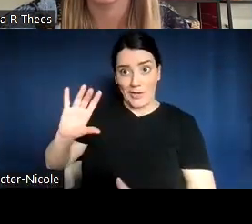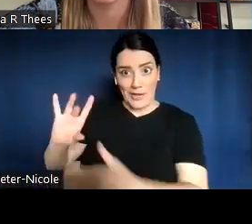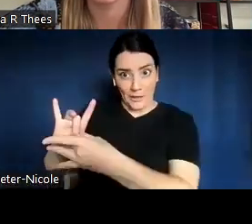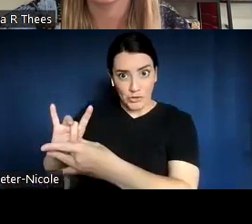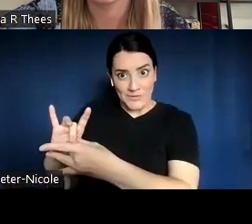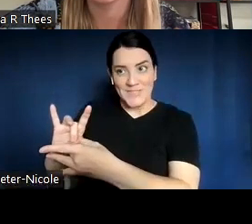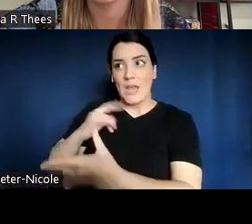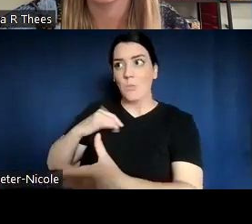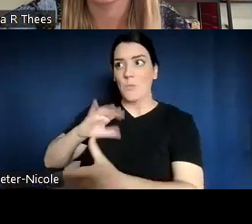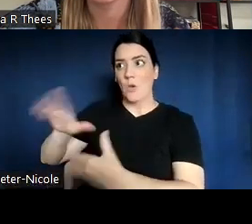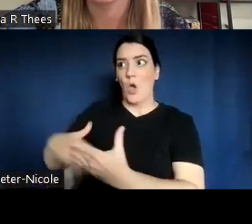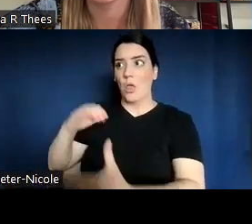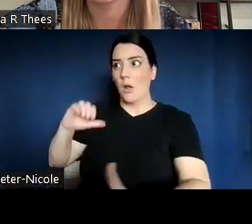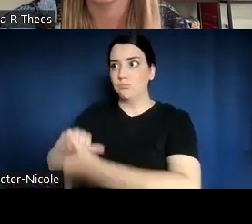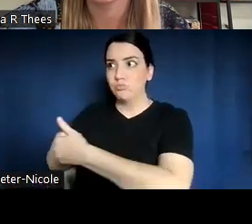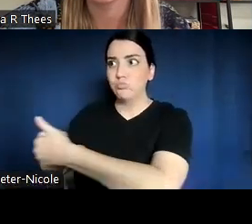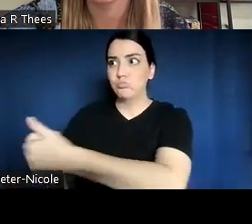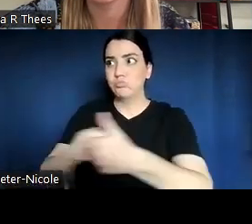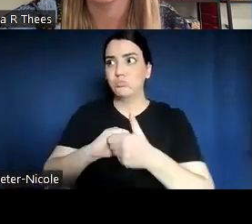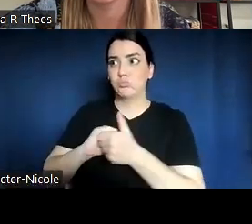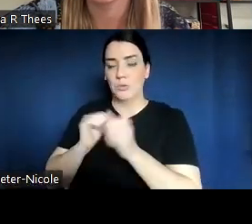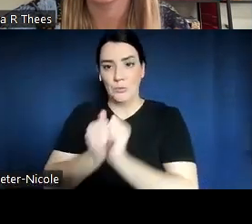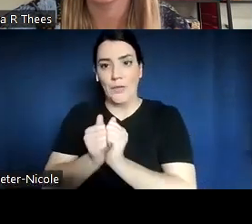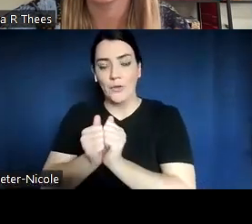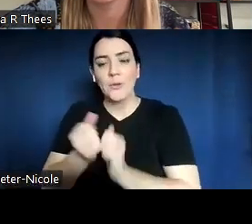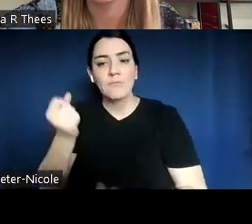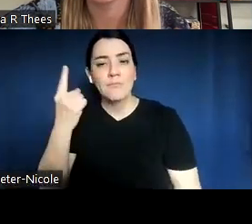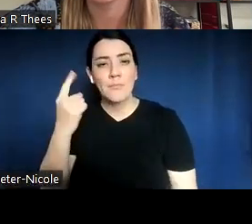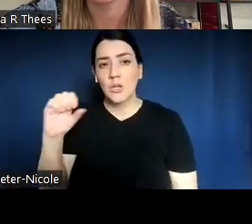And also, sociograms don't have to be people, they can be ideas.